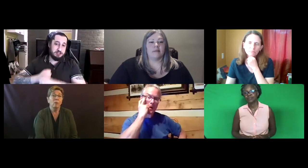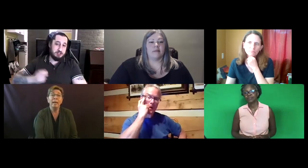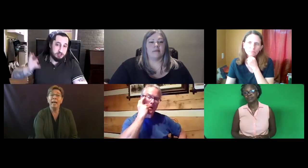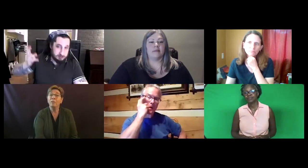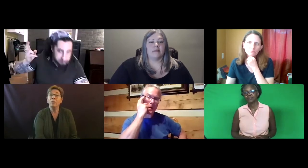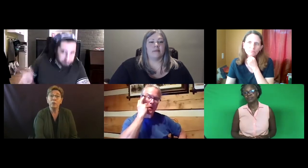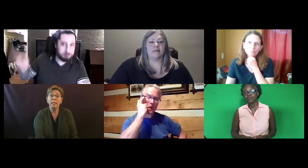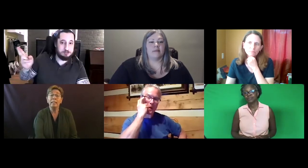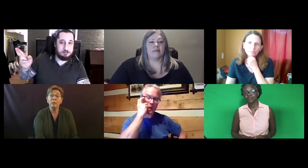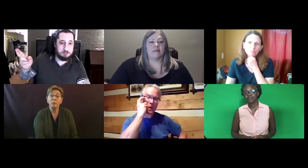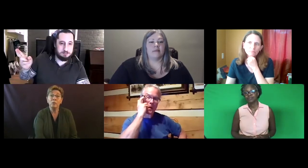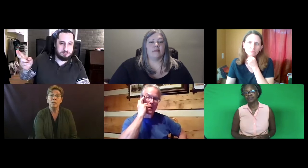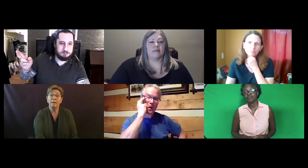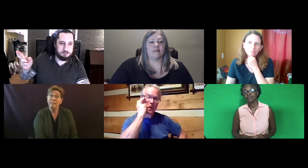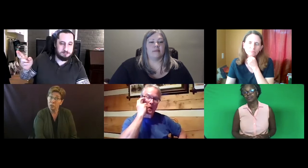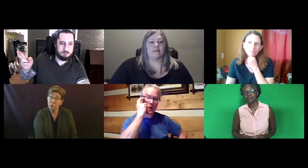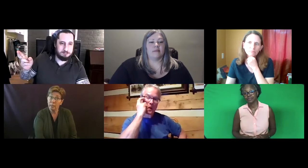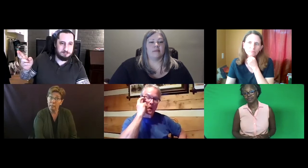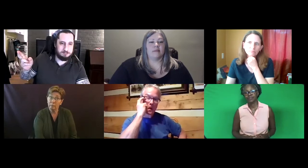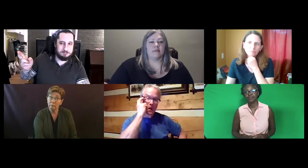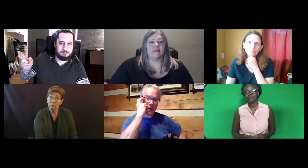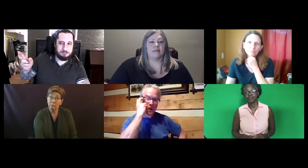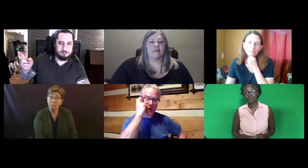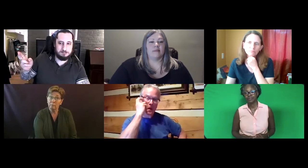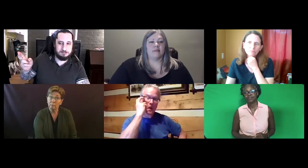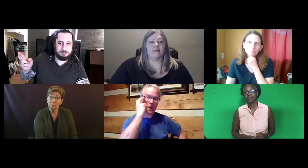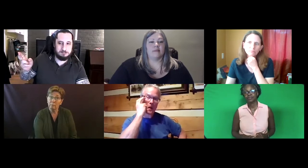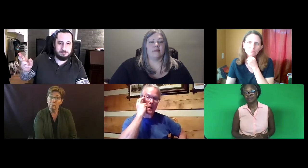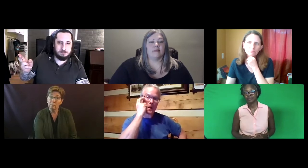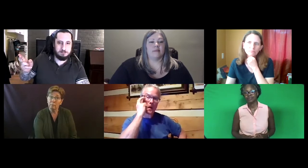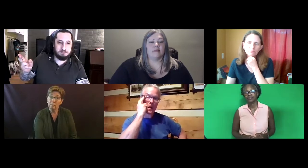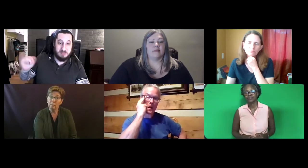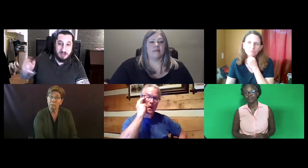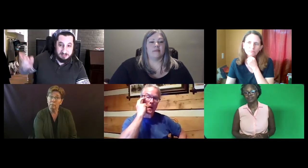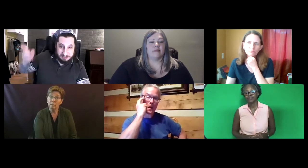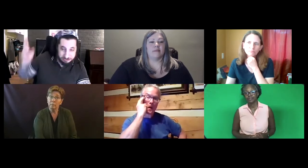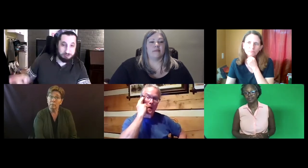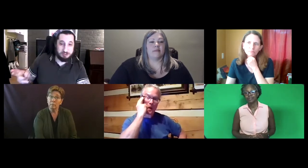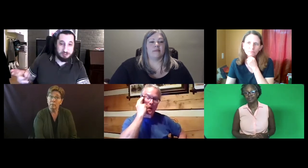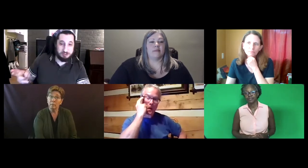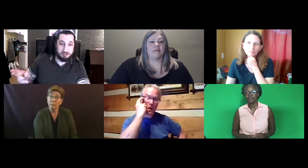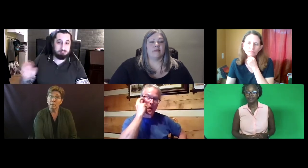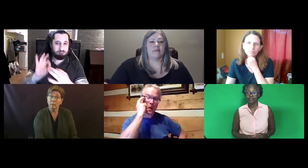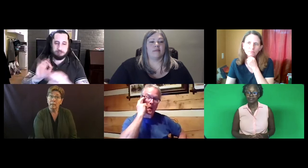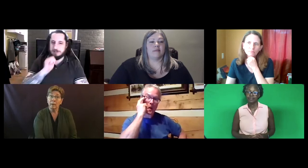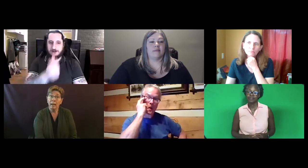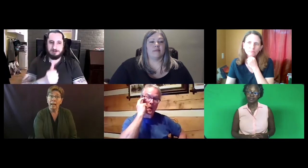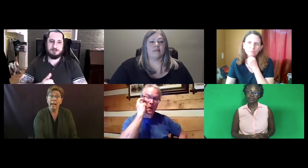We have 30 years of history.